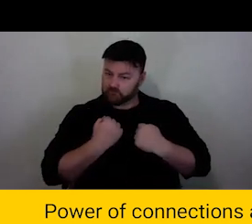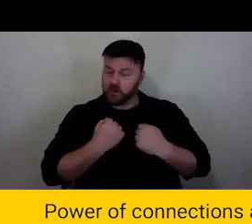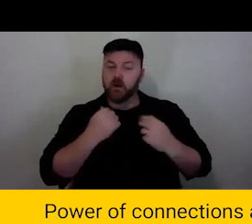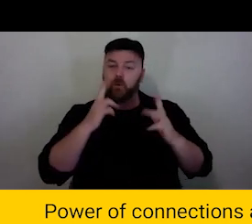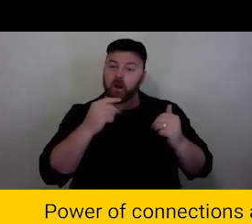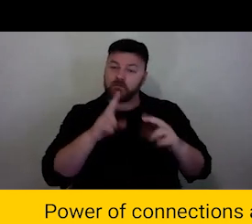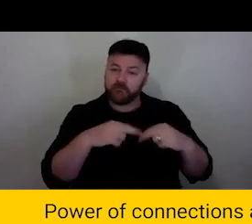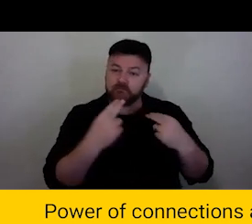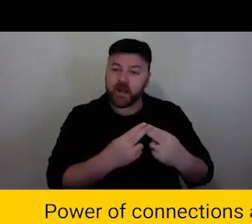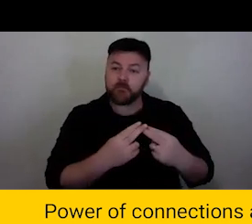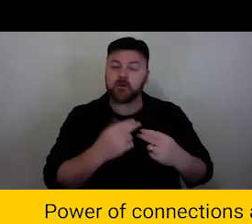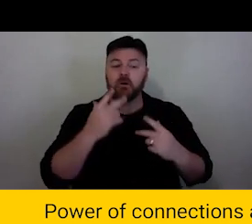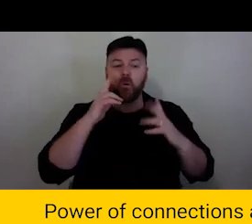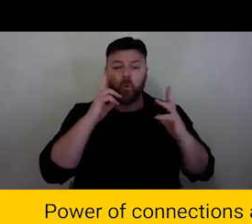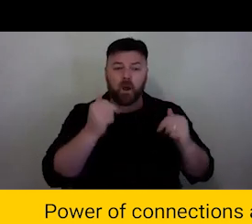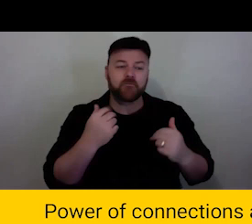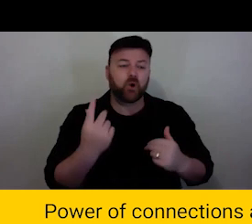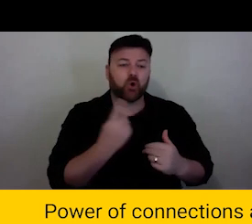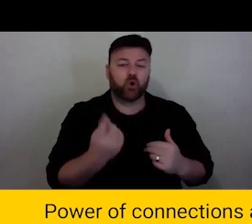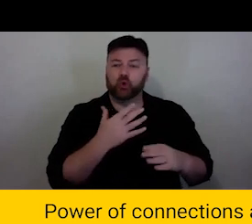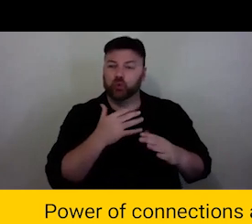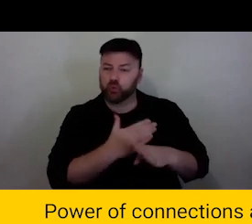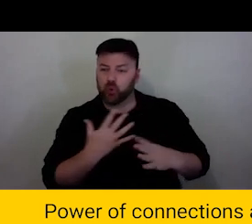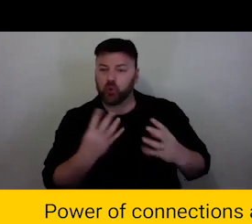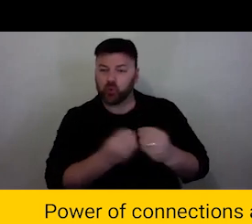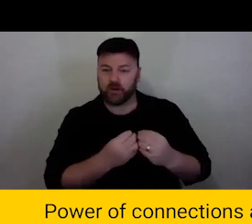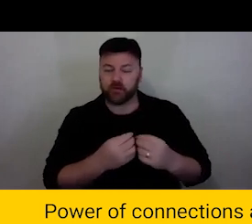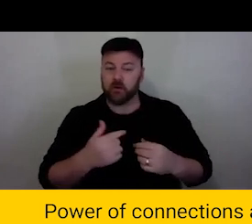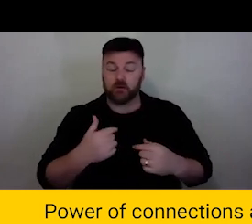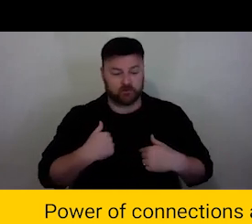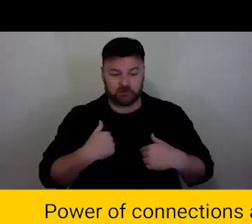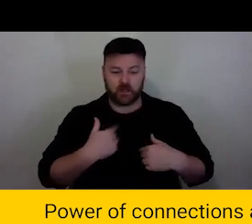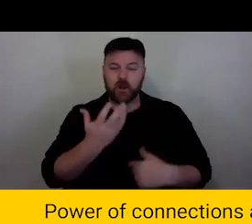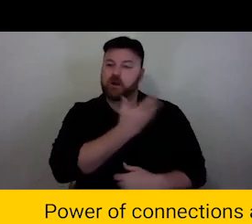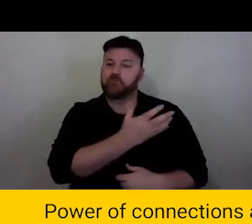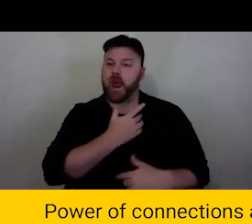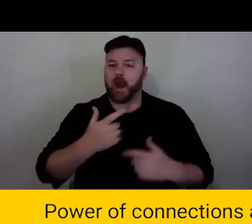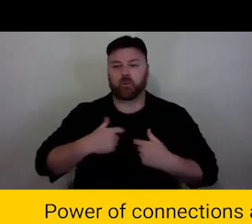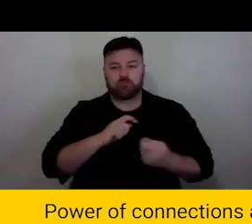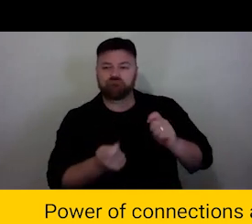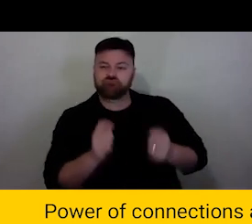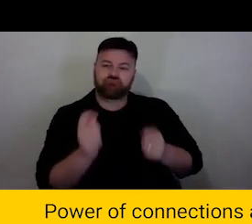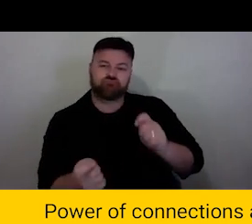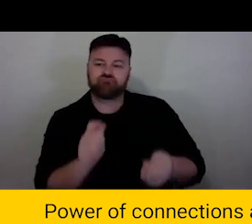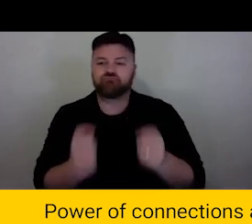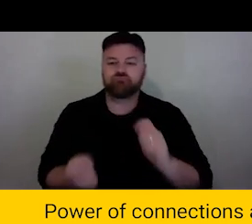We are really proud of the coin of shape, shift of organisation that after fades -- of the sort of shape, shift ands orrion